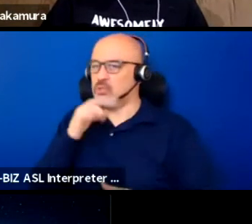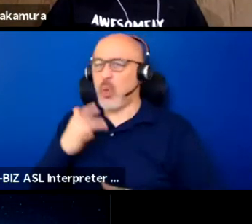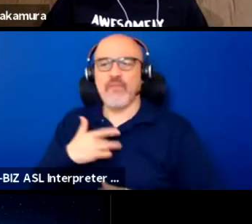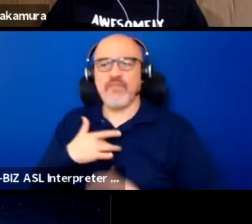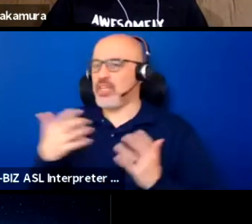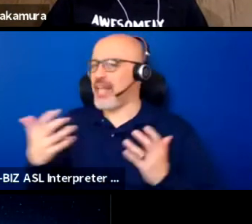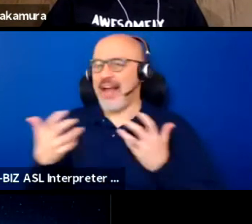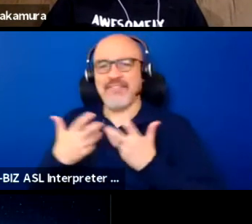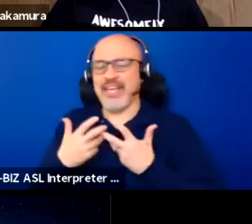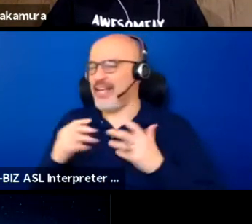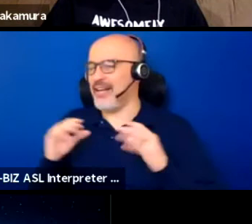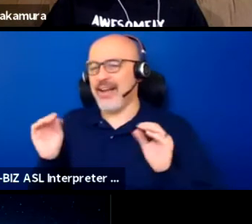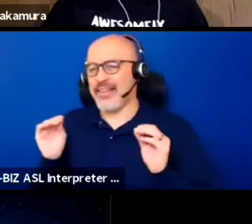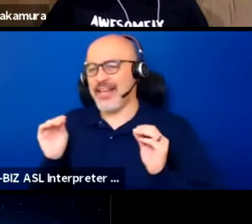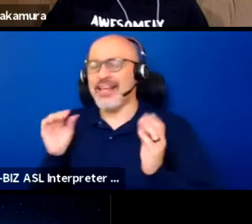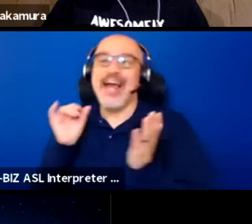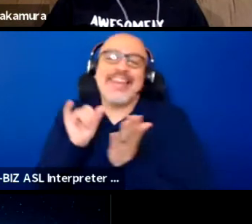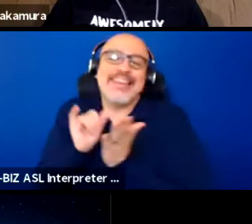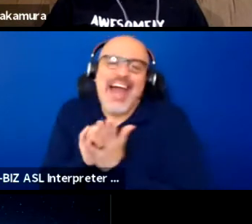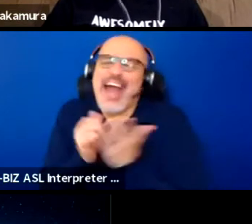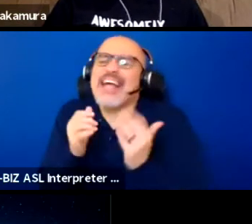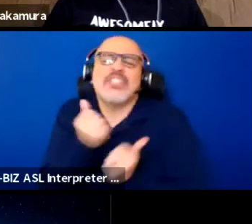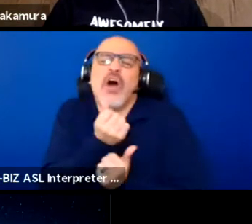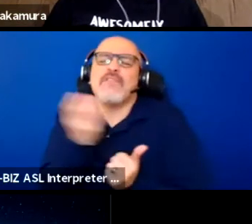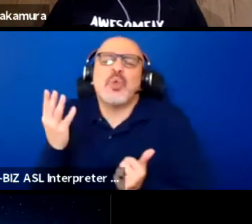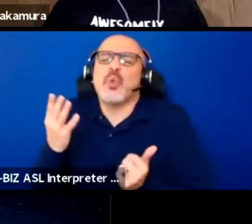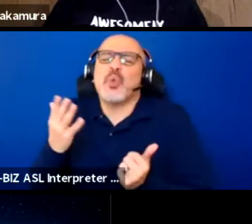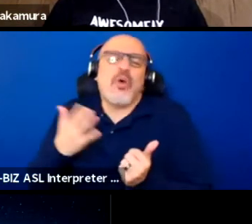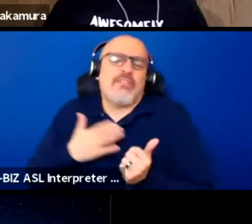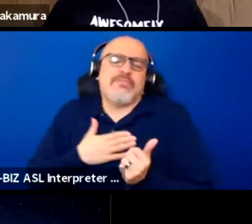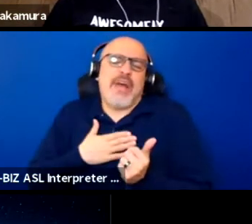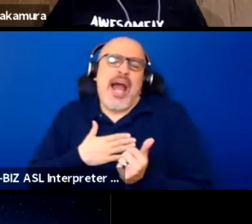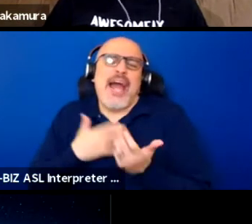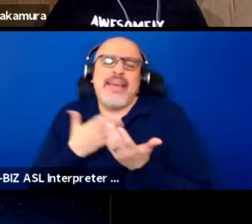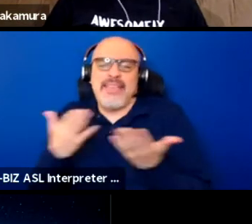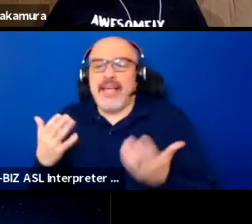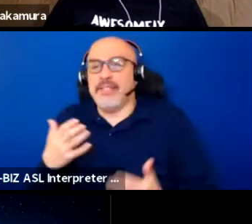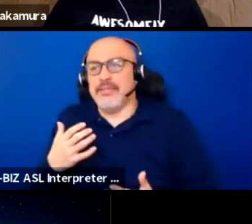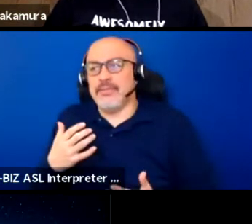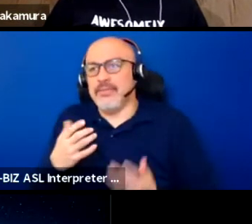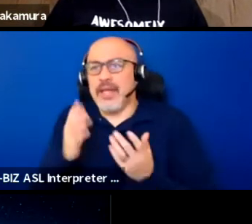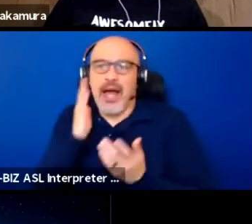Yeah, so those are just a few of the things that I would change in a per,